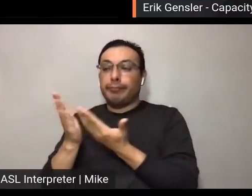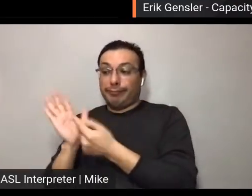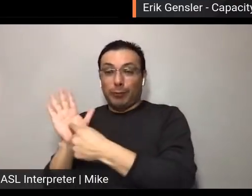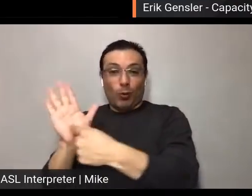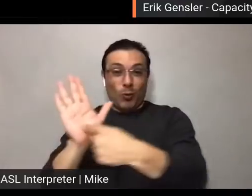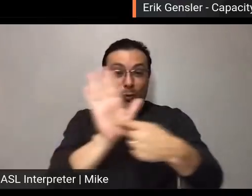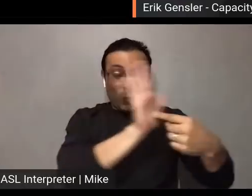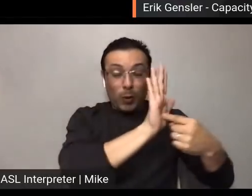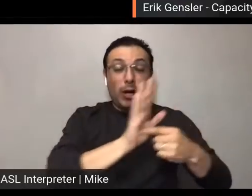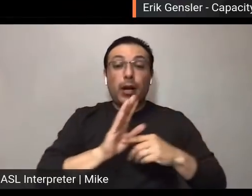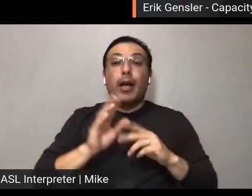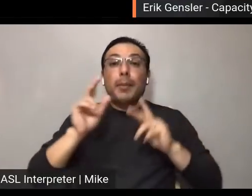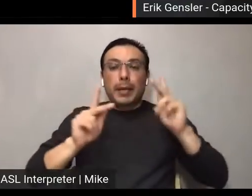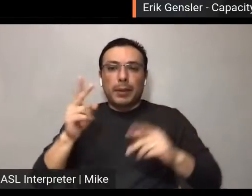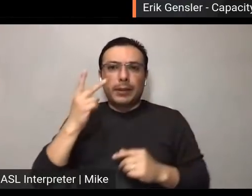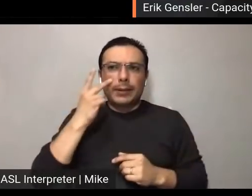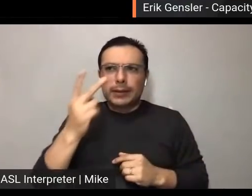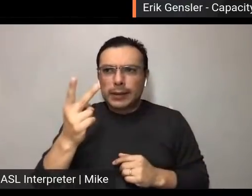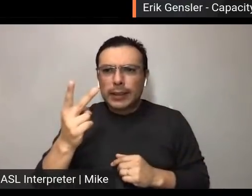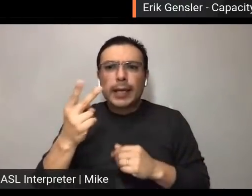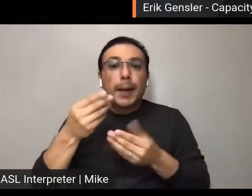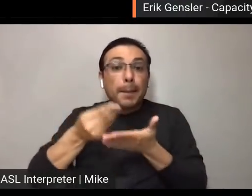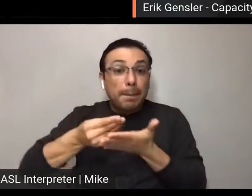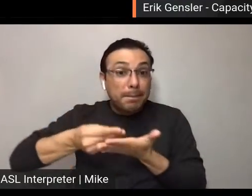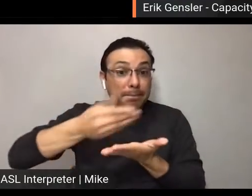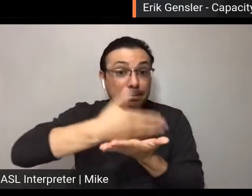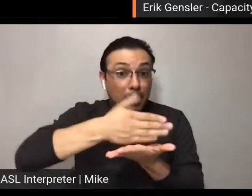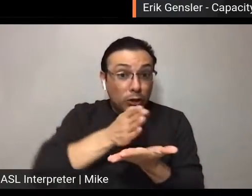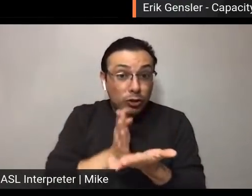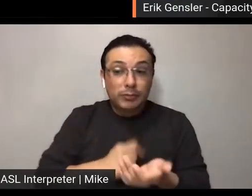through constraints on budgets and resources. I'm very excited to